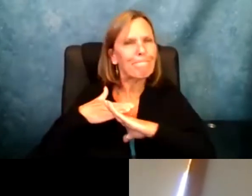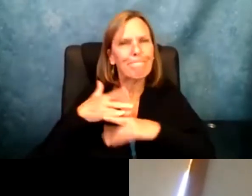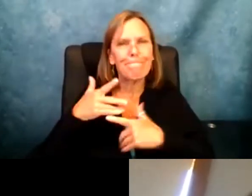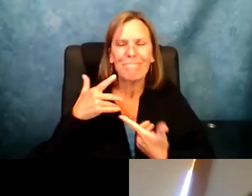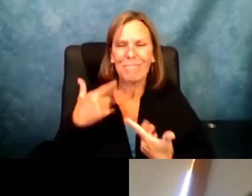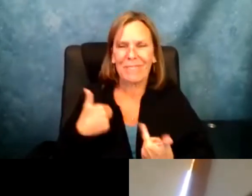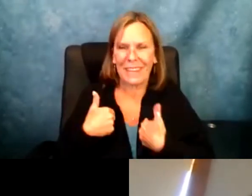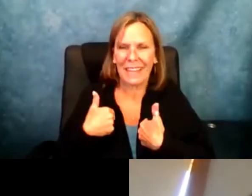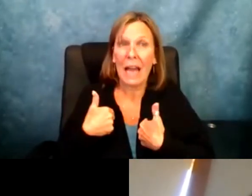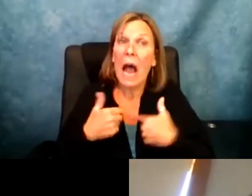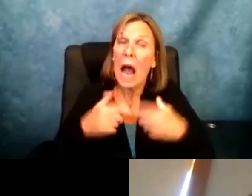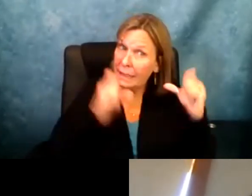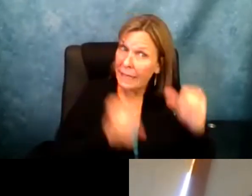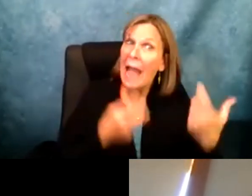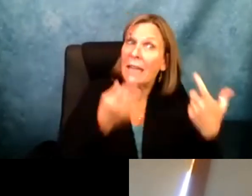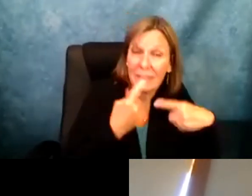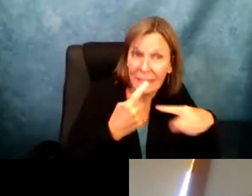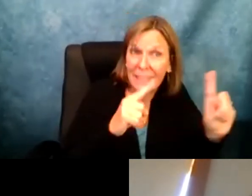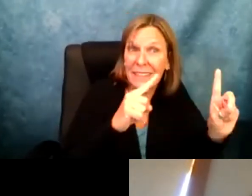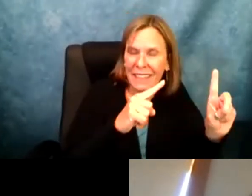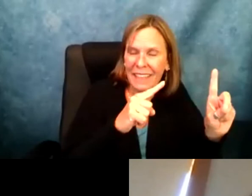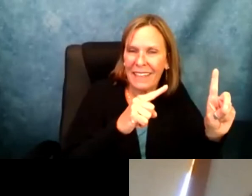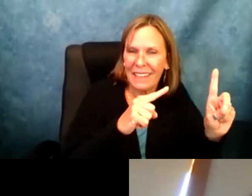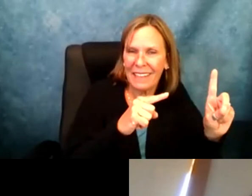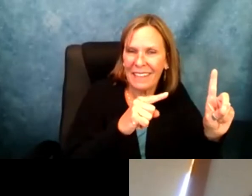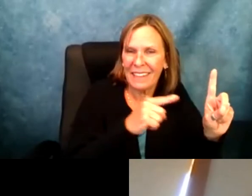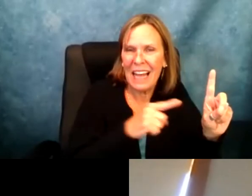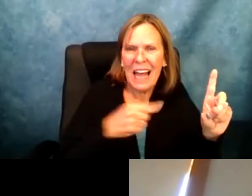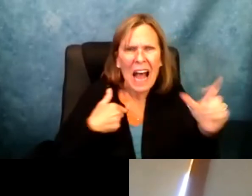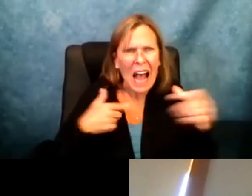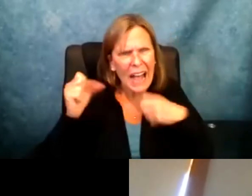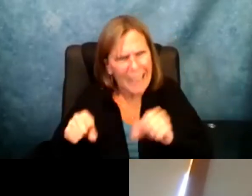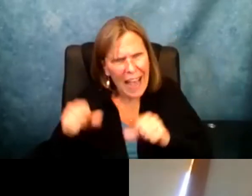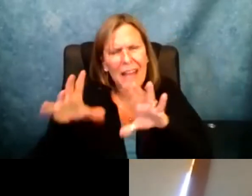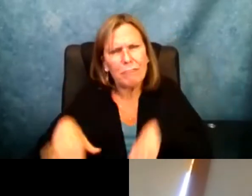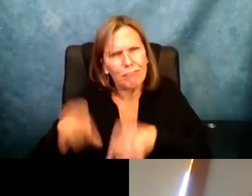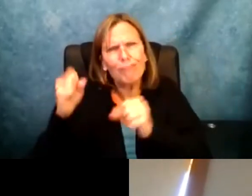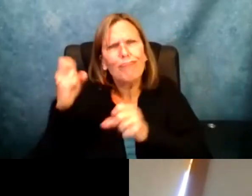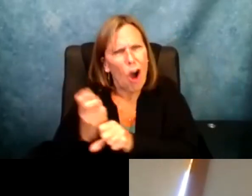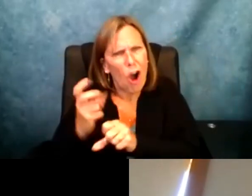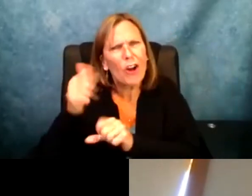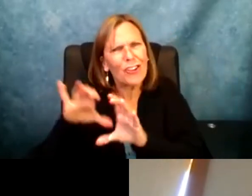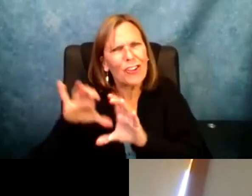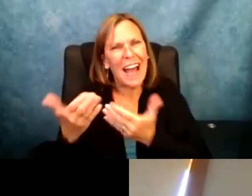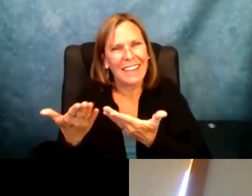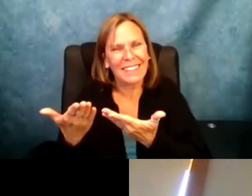services I need. So I feel like that's been the biggest thing that I can succeed and